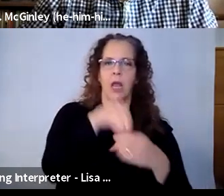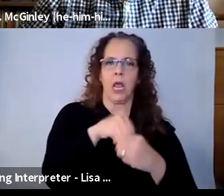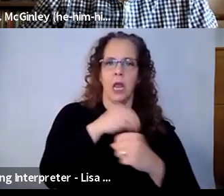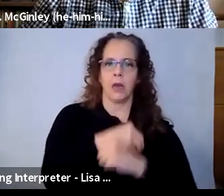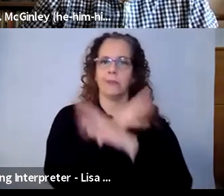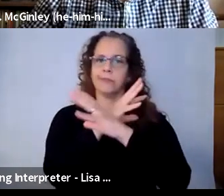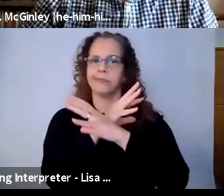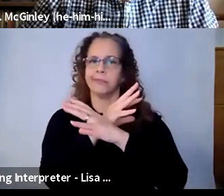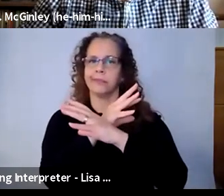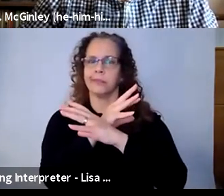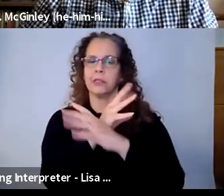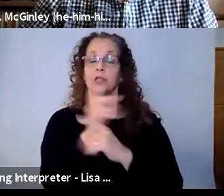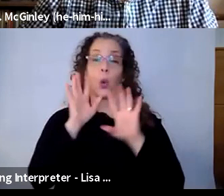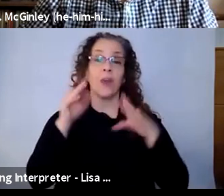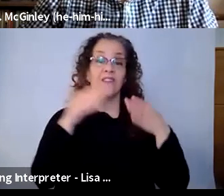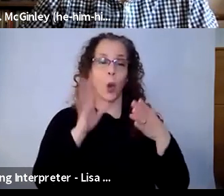So we focused our attention on that, and not that creating